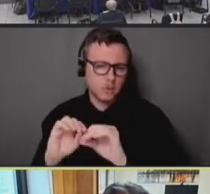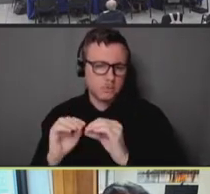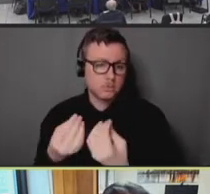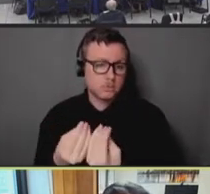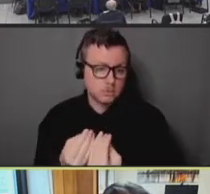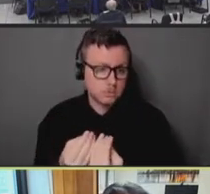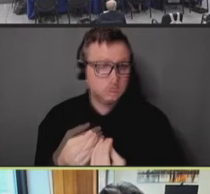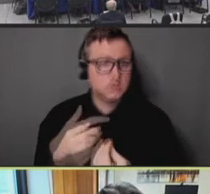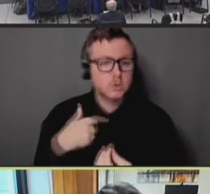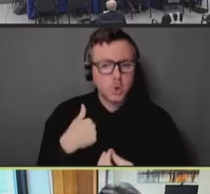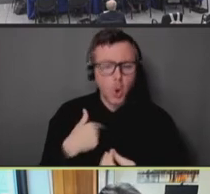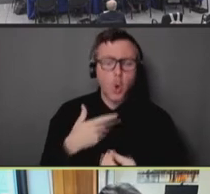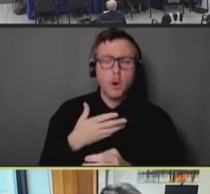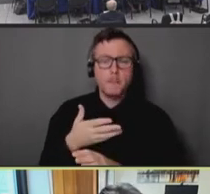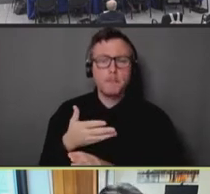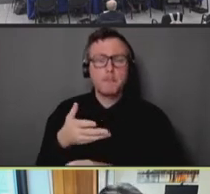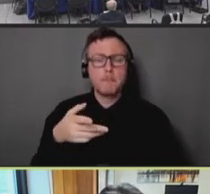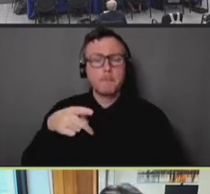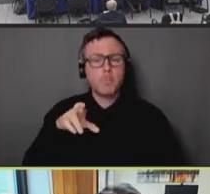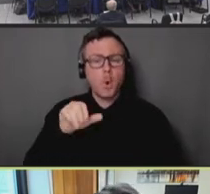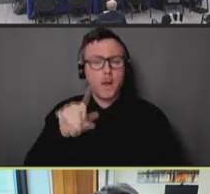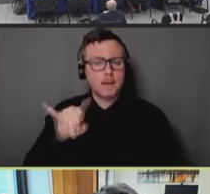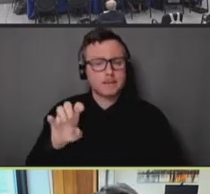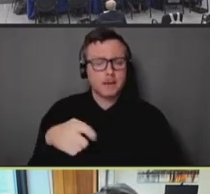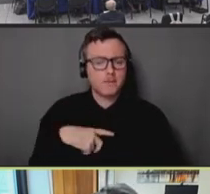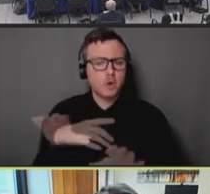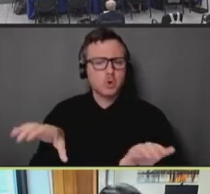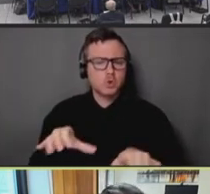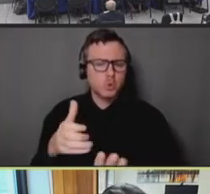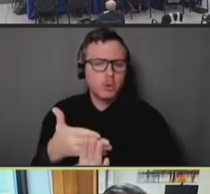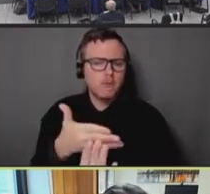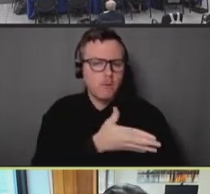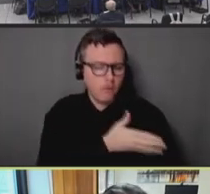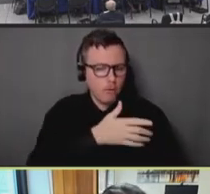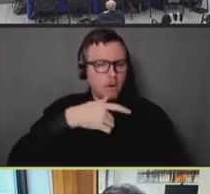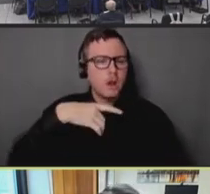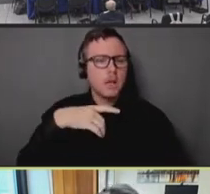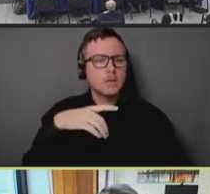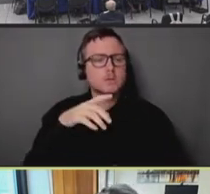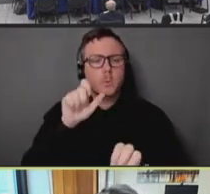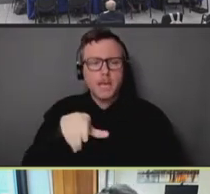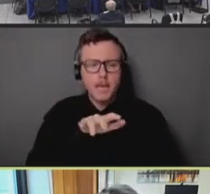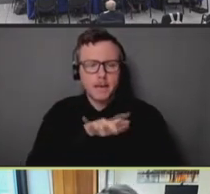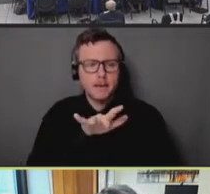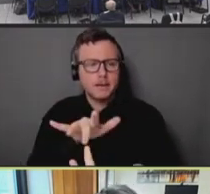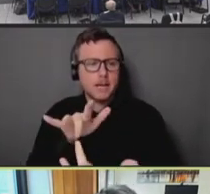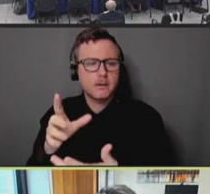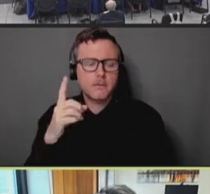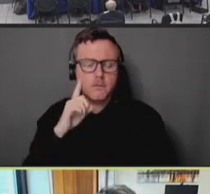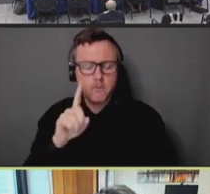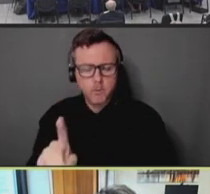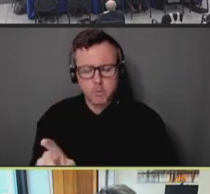and engagement in communities at most risk of infection, with a focus on really a whole of